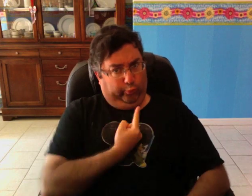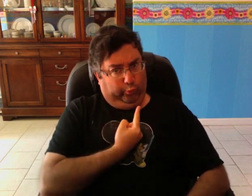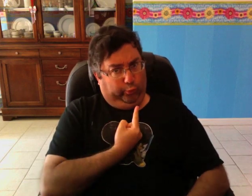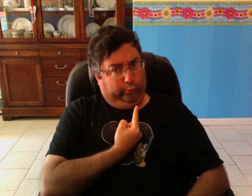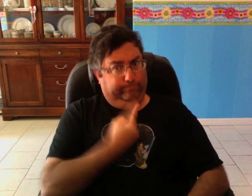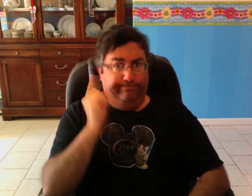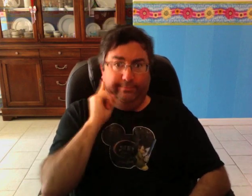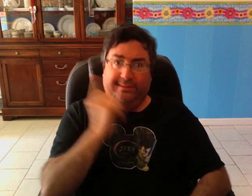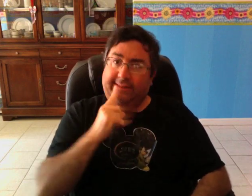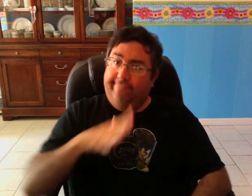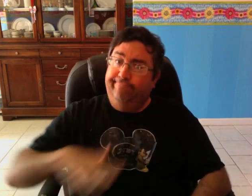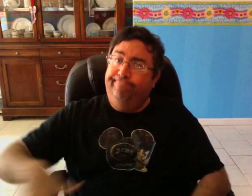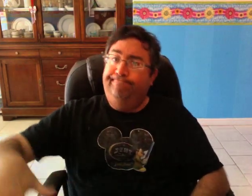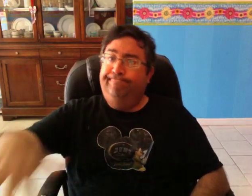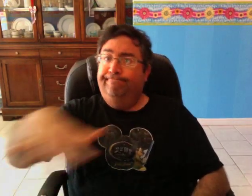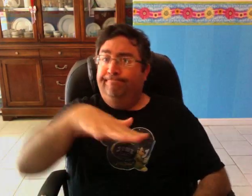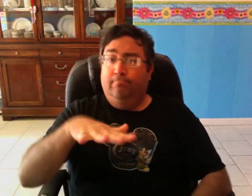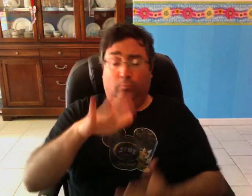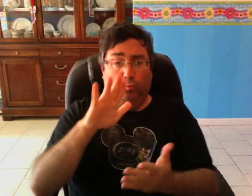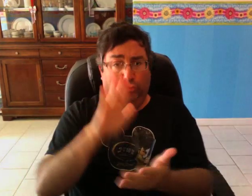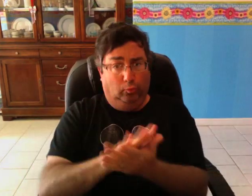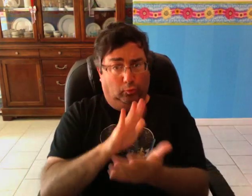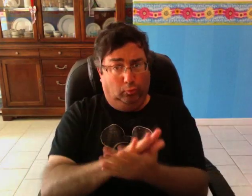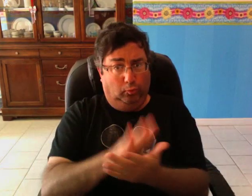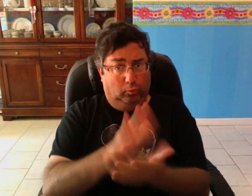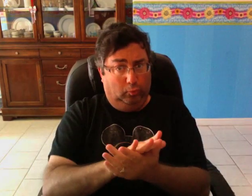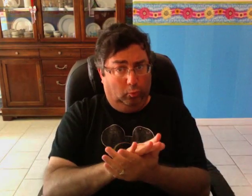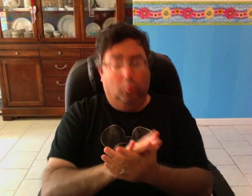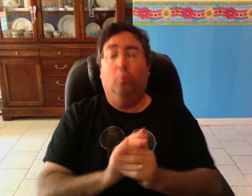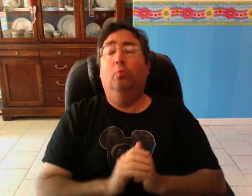I was the only Deaf person in the whole school.